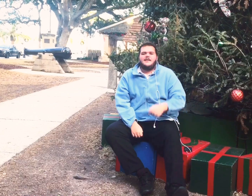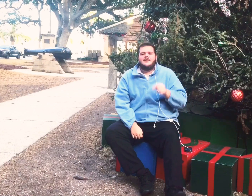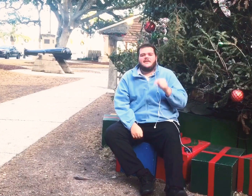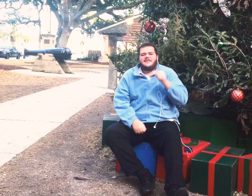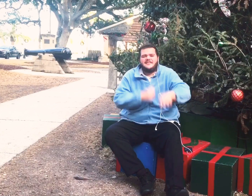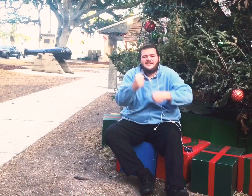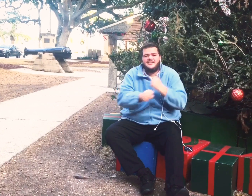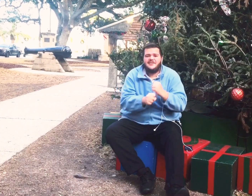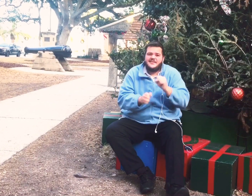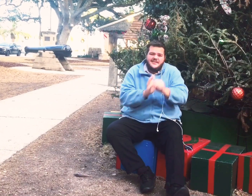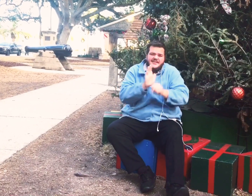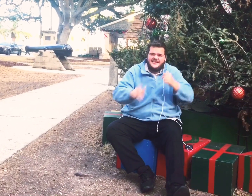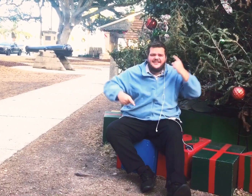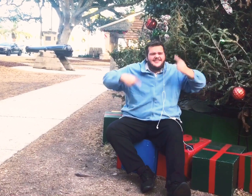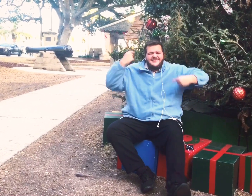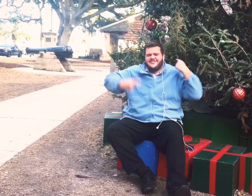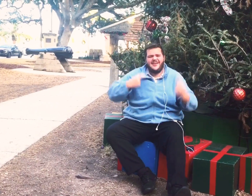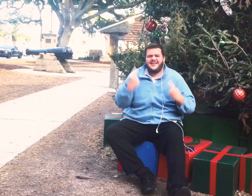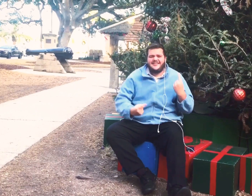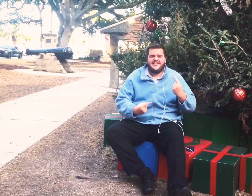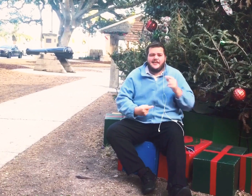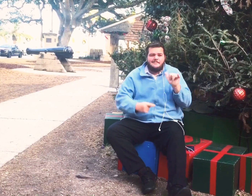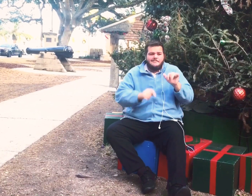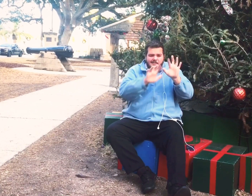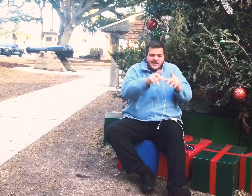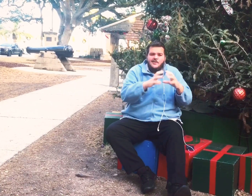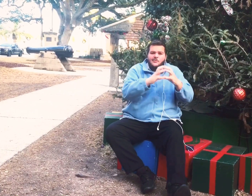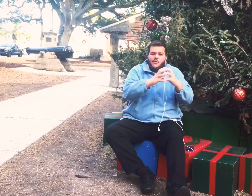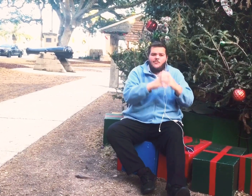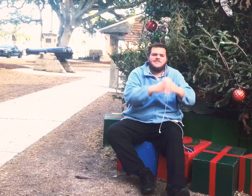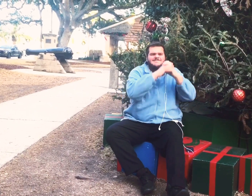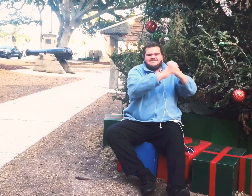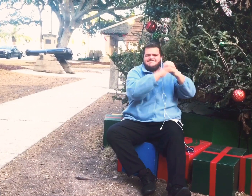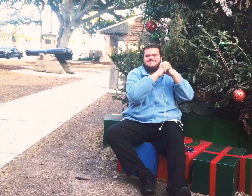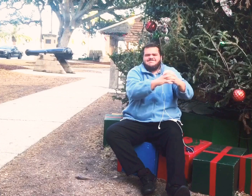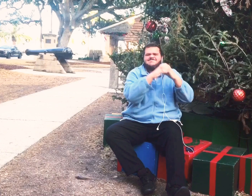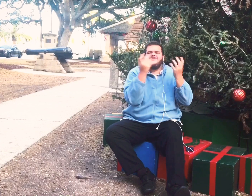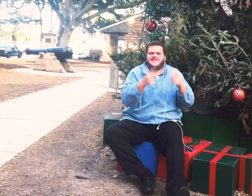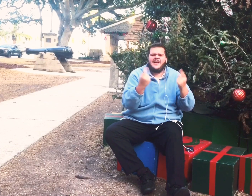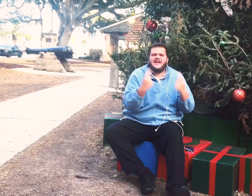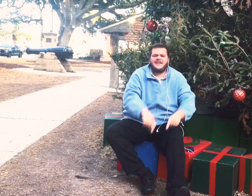this year the season is crazy, a snowglobe somebody's shaking